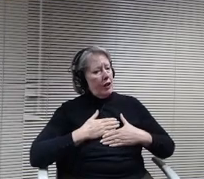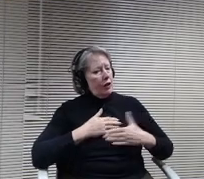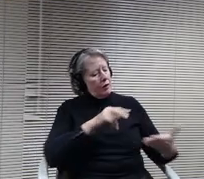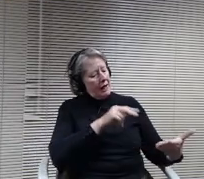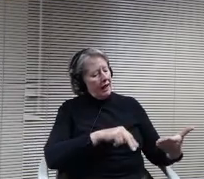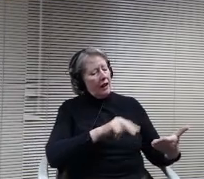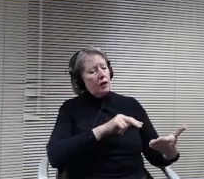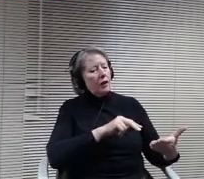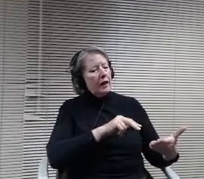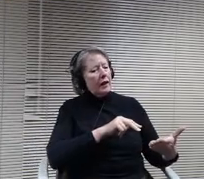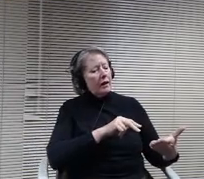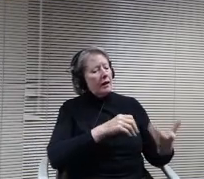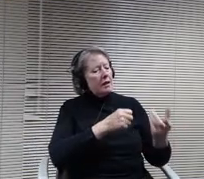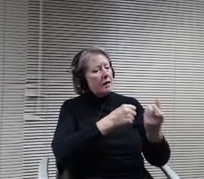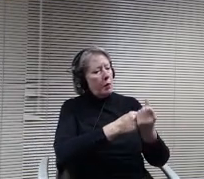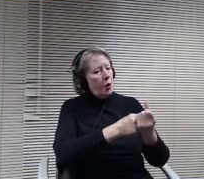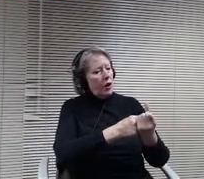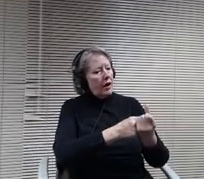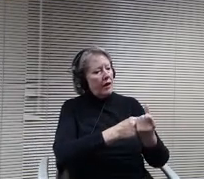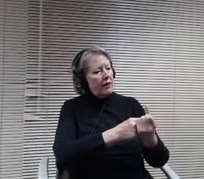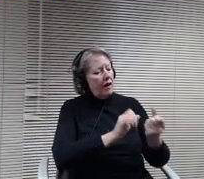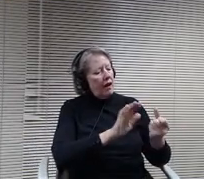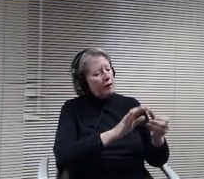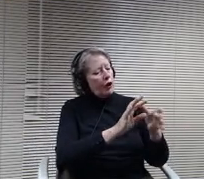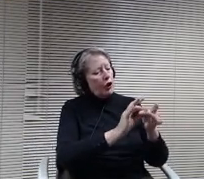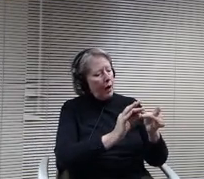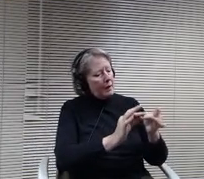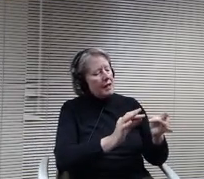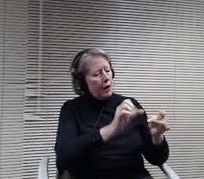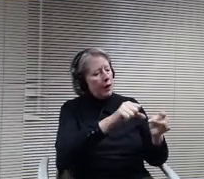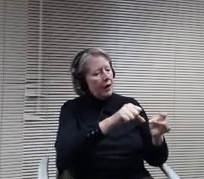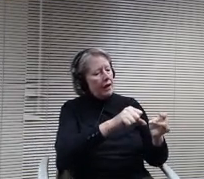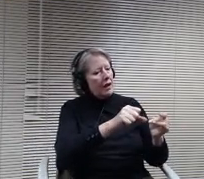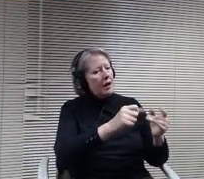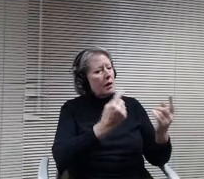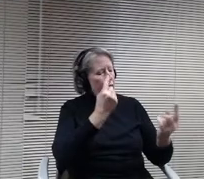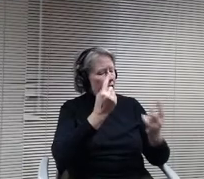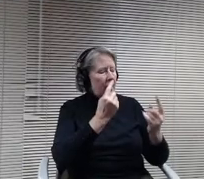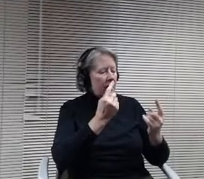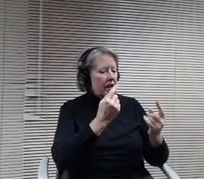But also think it's prudent that we do get in front of legal eyes. So thank you, Christine.